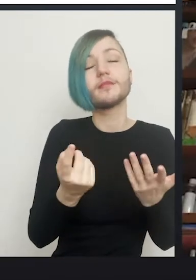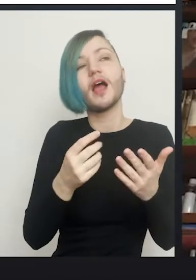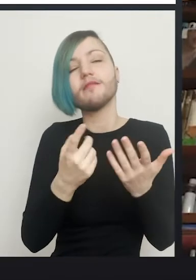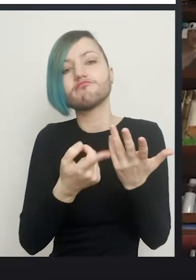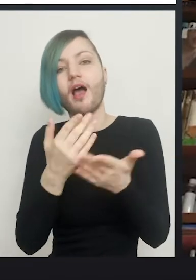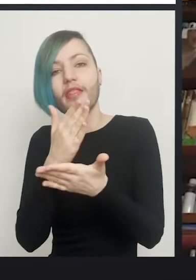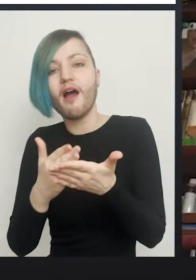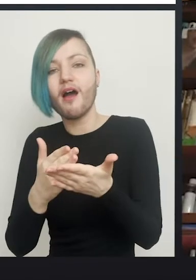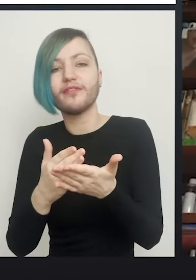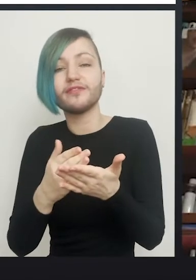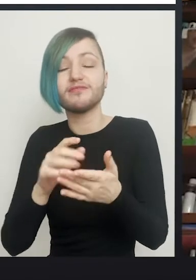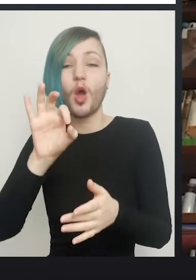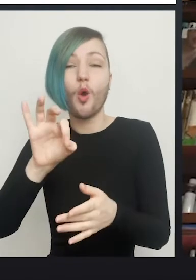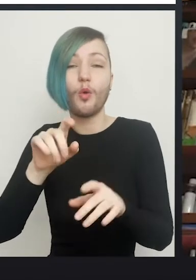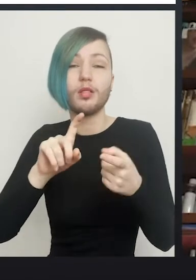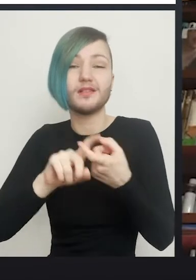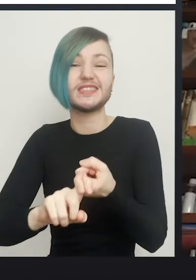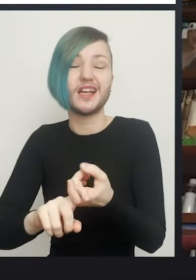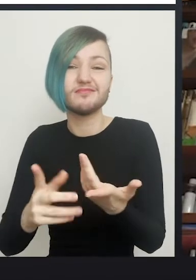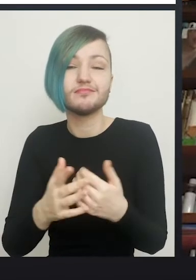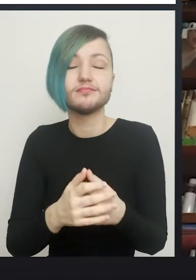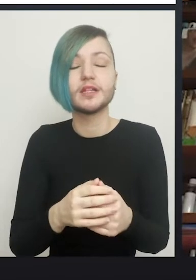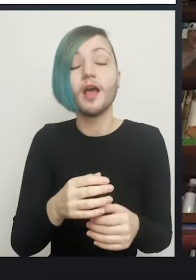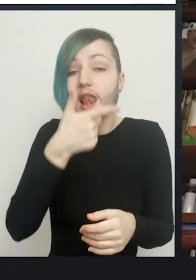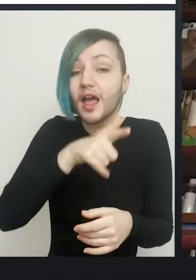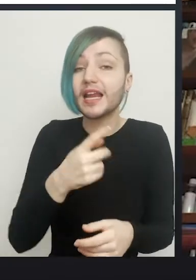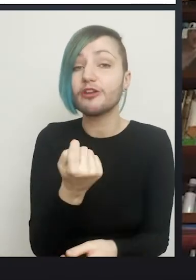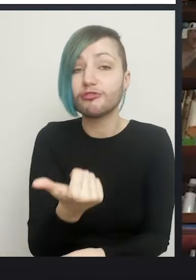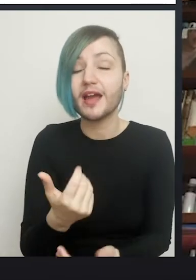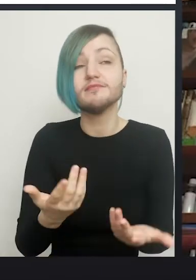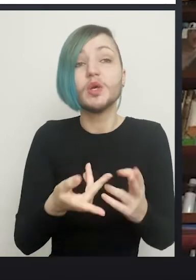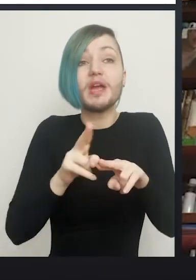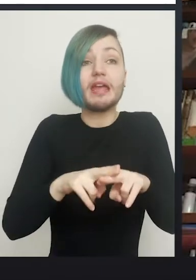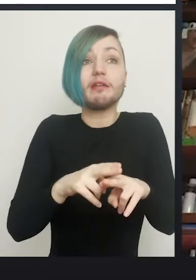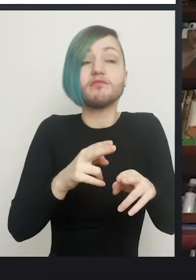Well, fortunately it's rare, but of course if it was 20 patients a year, we'd really know what to do about it.